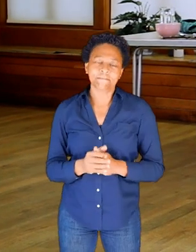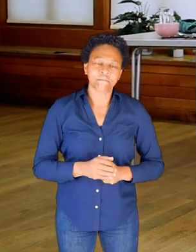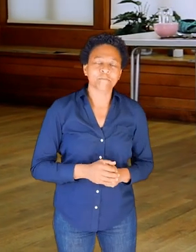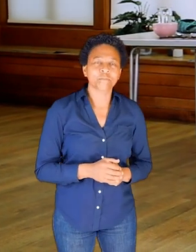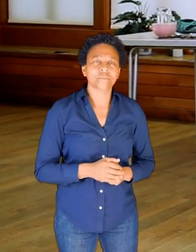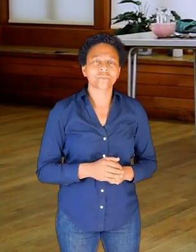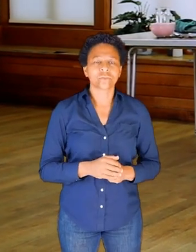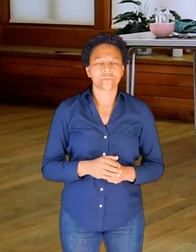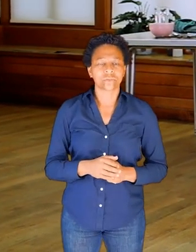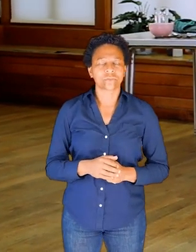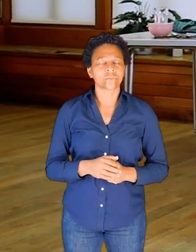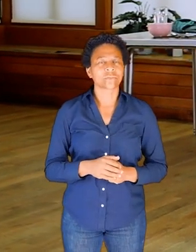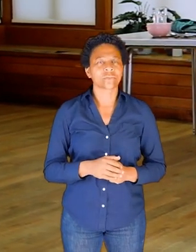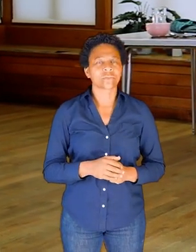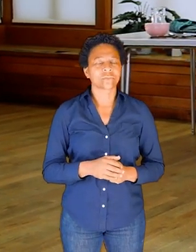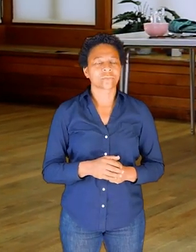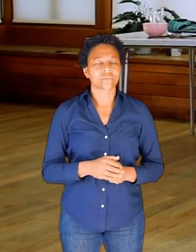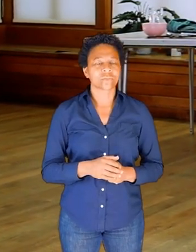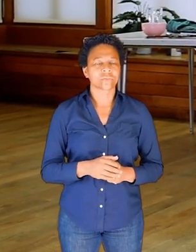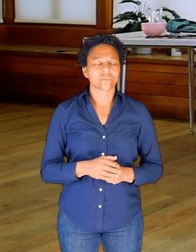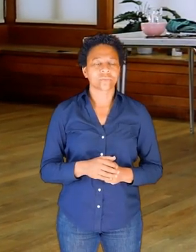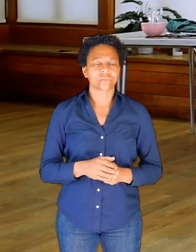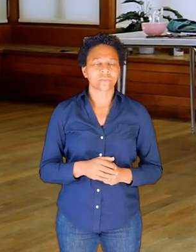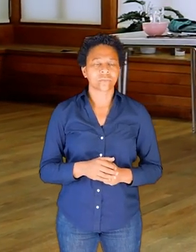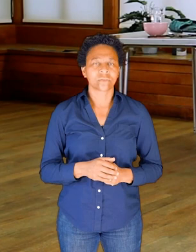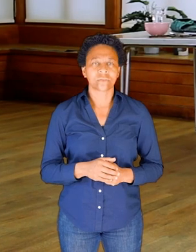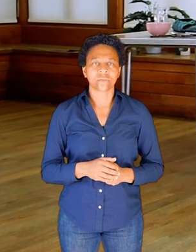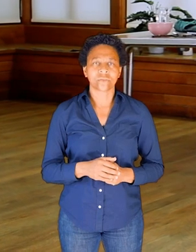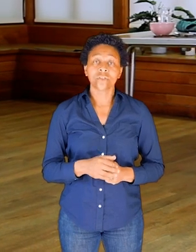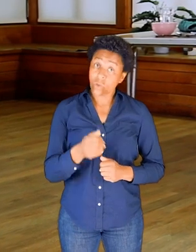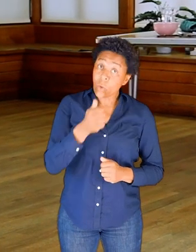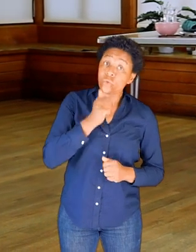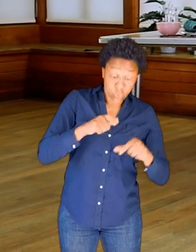So perhaps working with your ruler for a while.